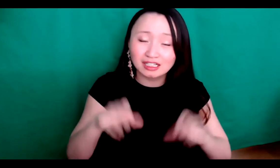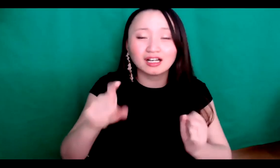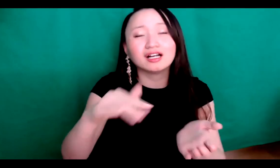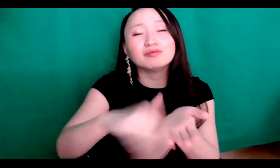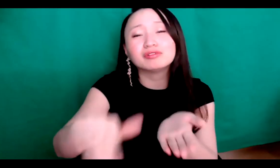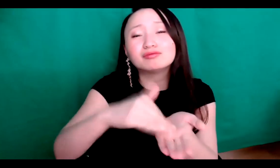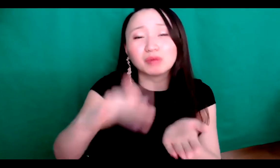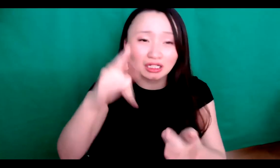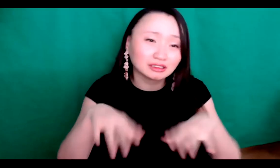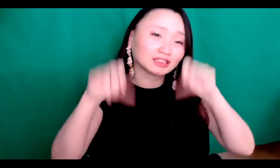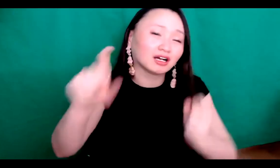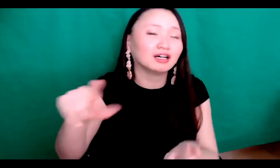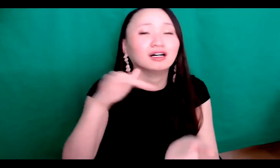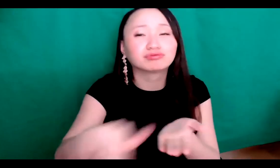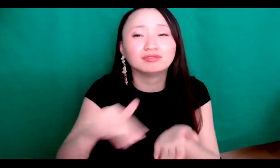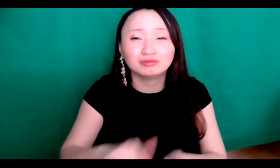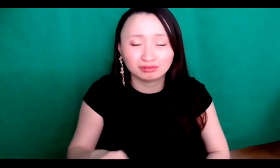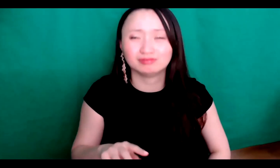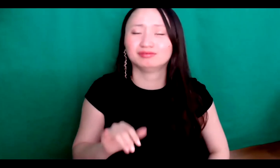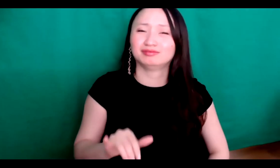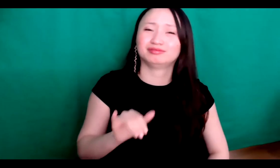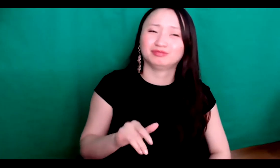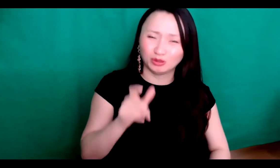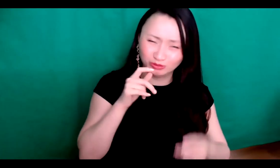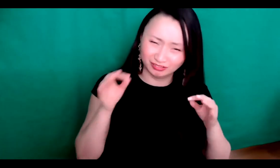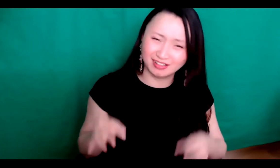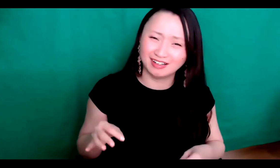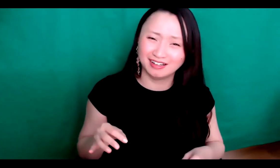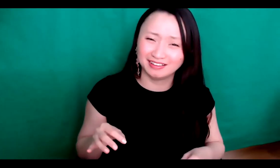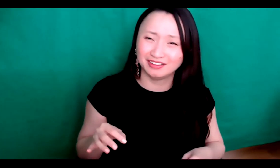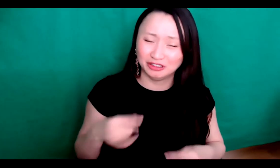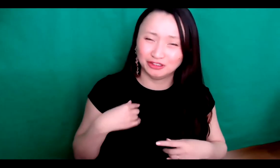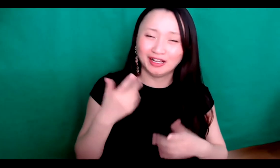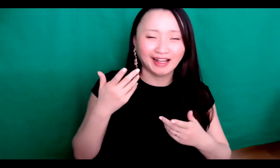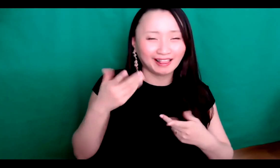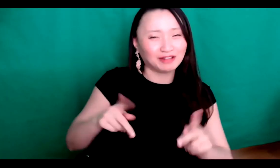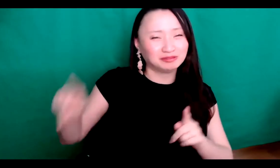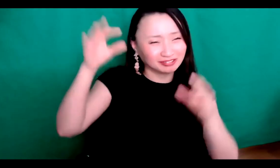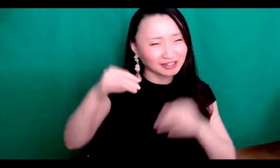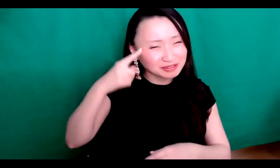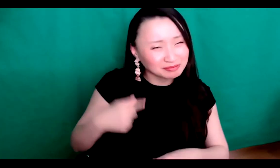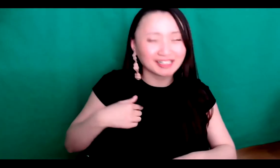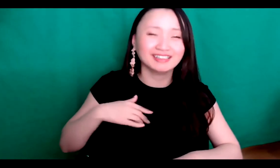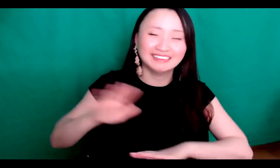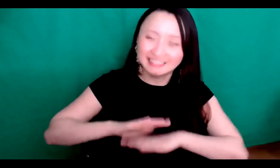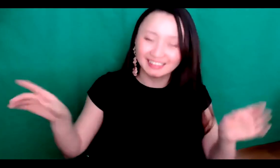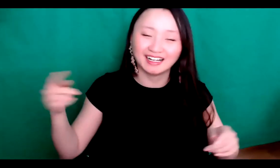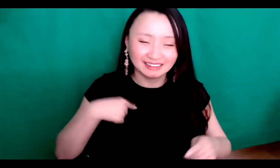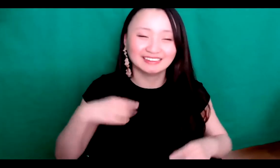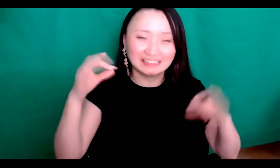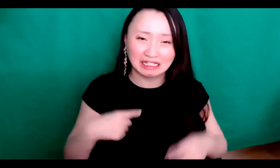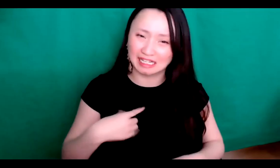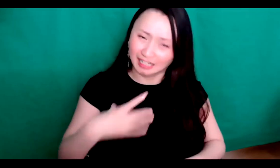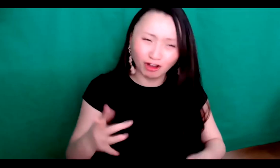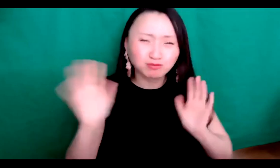or. What do you mean, and they say that, you know, you need to excuse yourself or you need